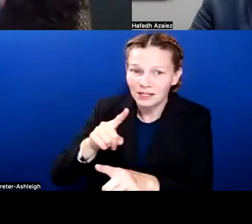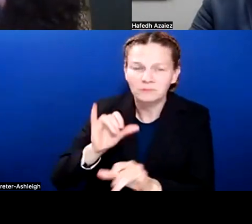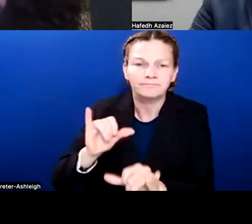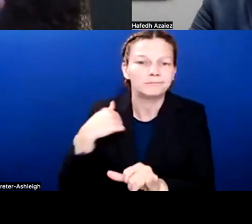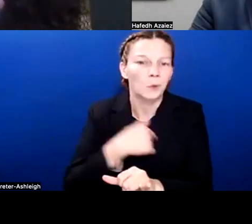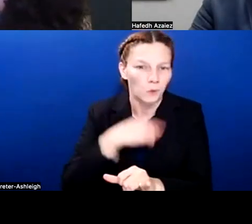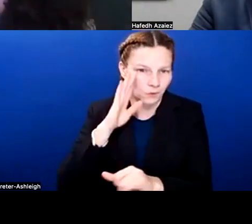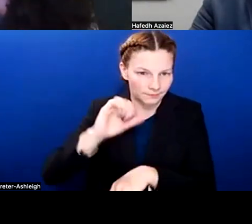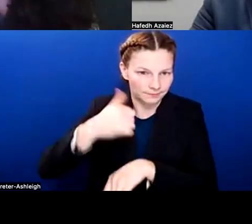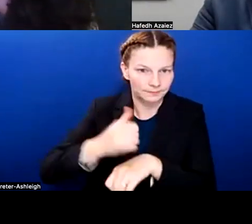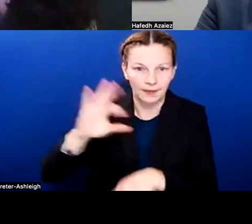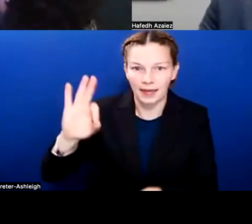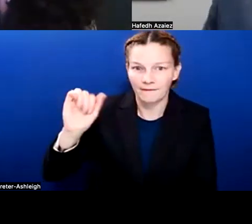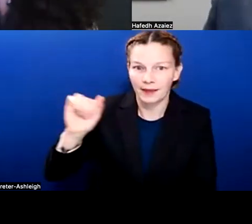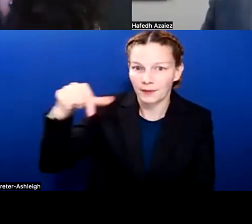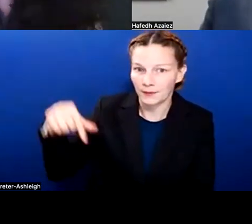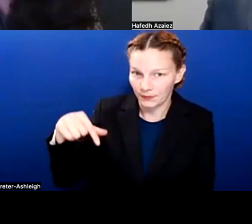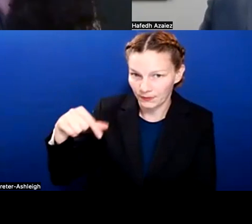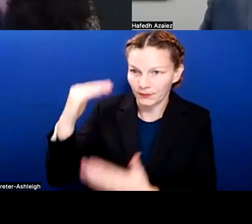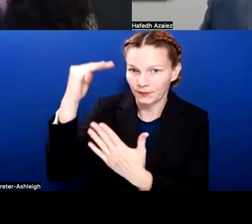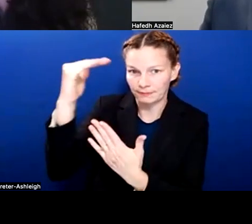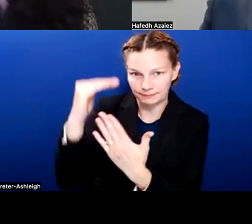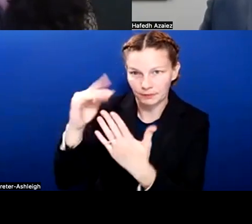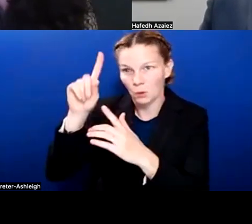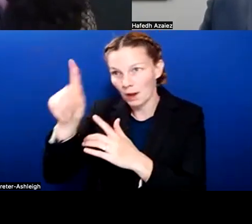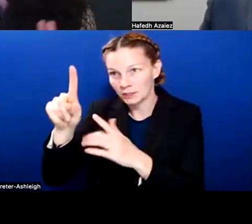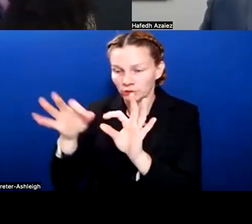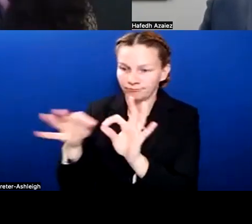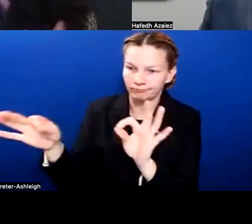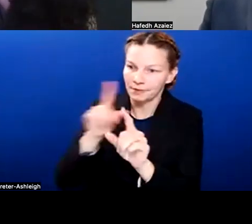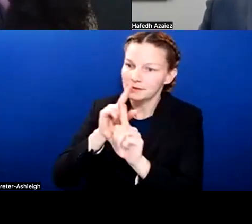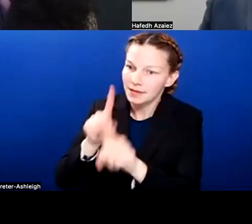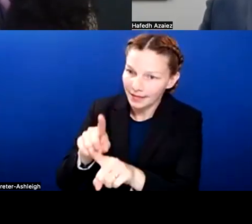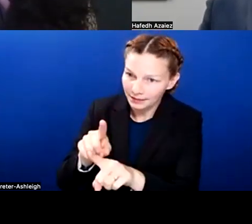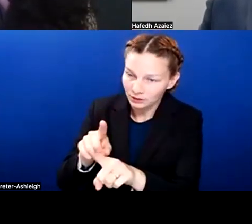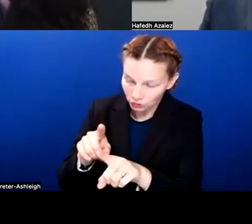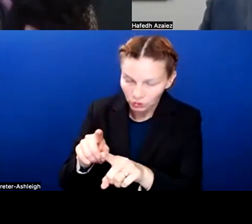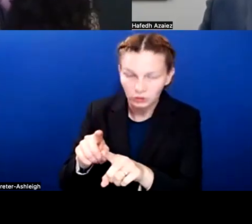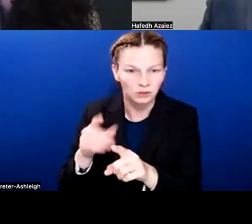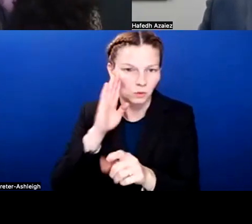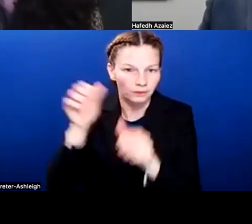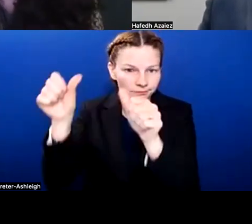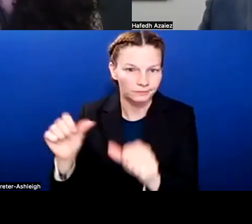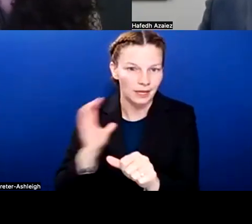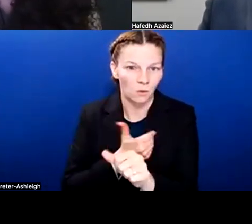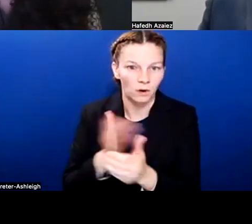and put that on our budget site as well. And then also, if you wanna reach out to us, if tonight prompts any more questions, please reach out to us via Let's Talk.